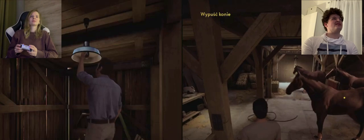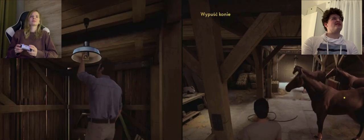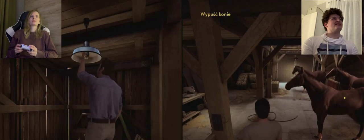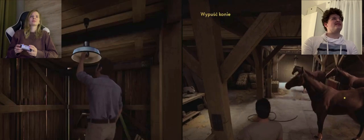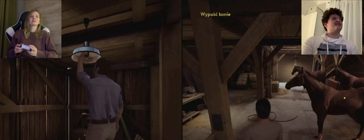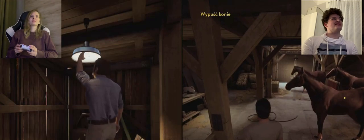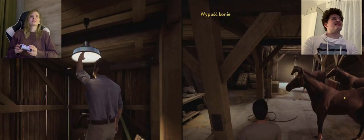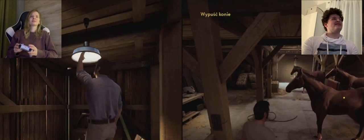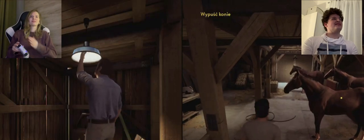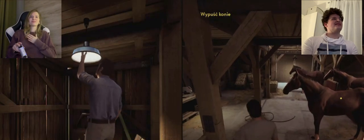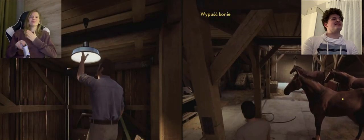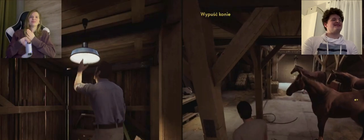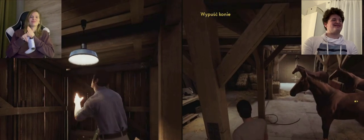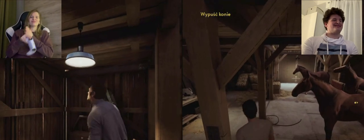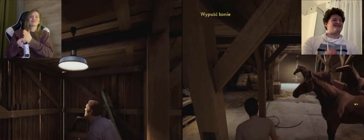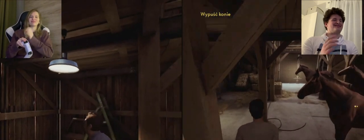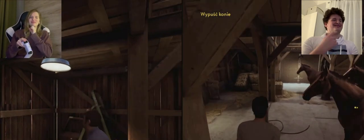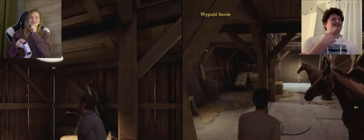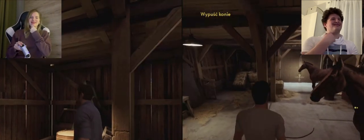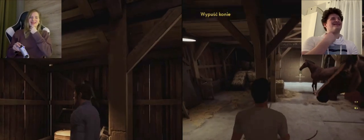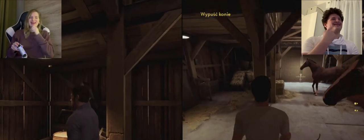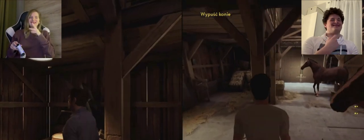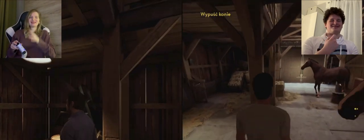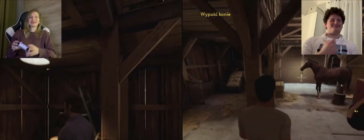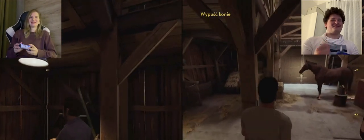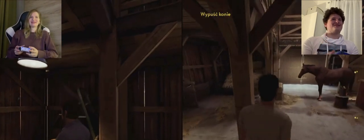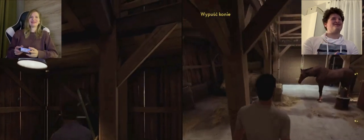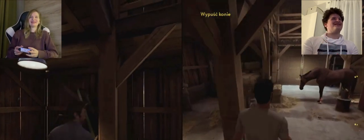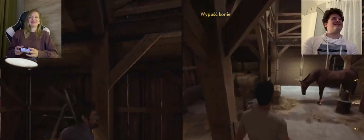K: Heh, that's how I helped them xD